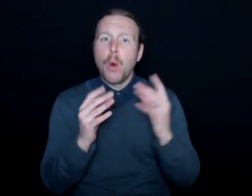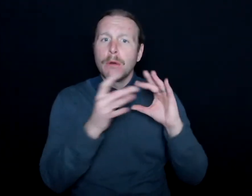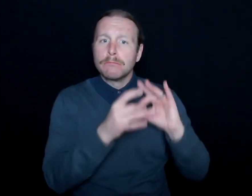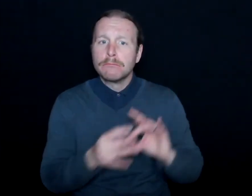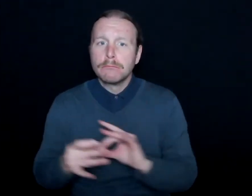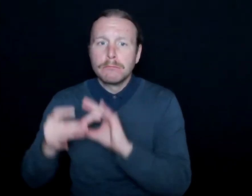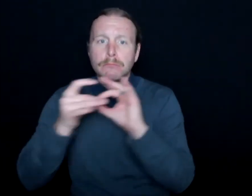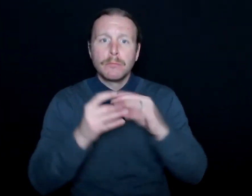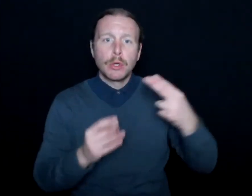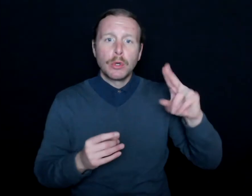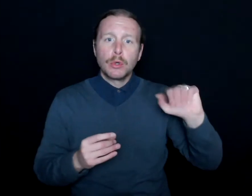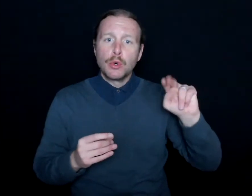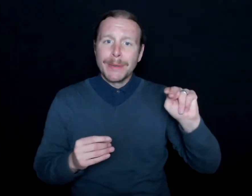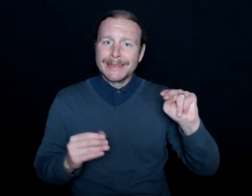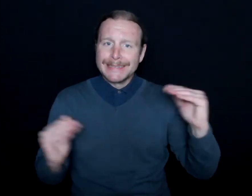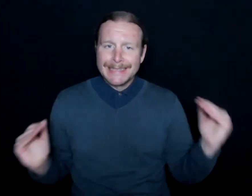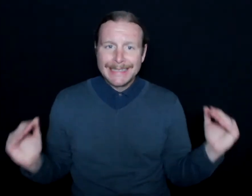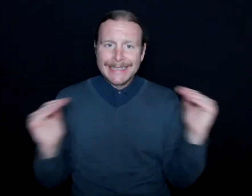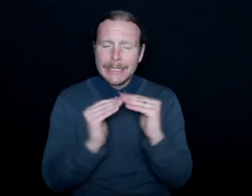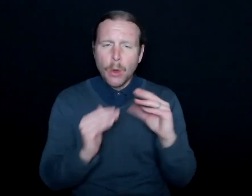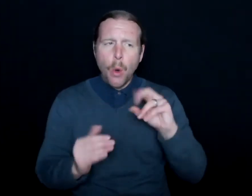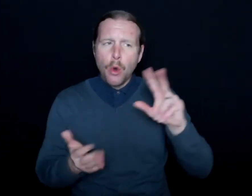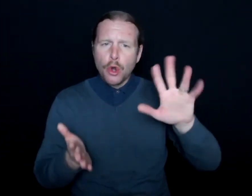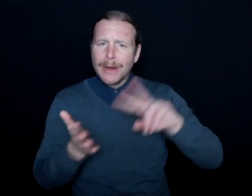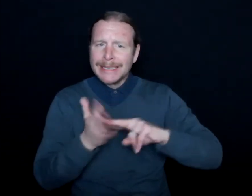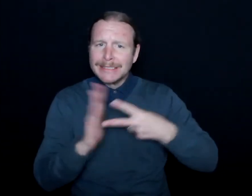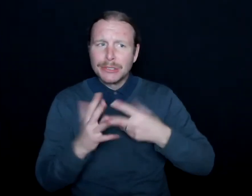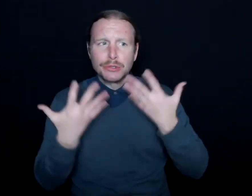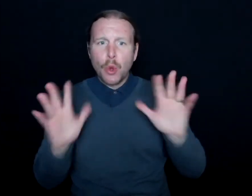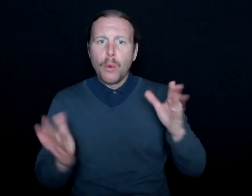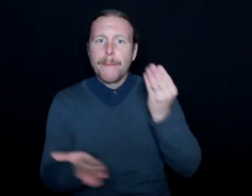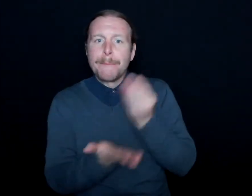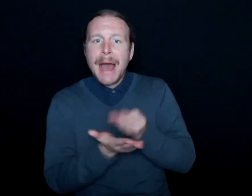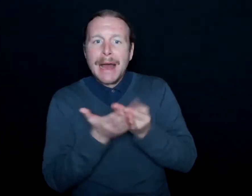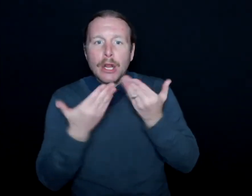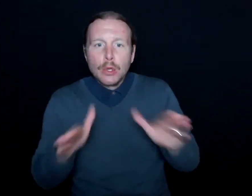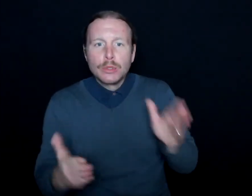we're all human beings? Or is the intent so you don't lose money and you don't get sued?